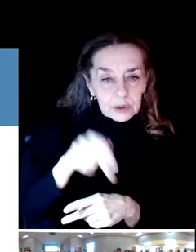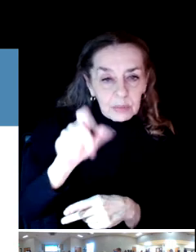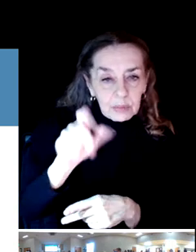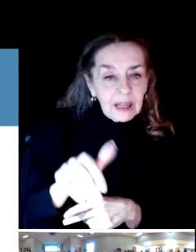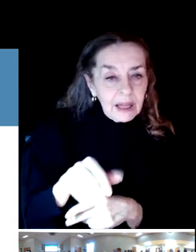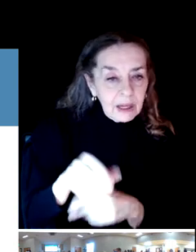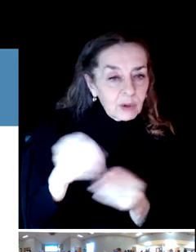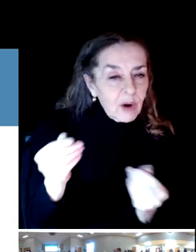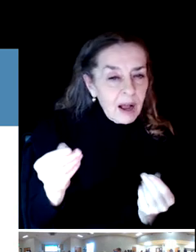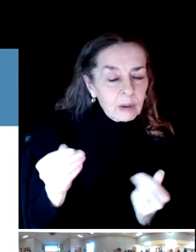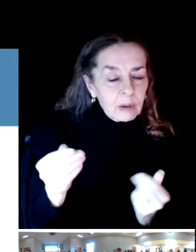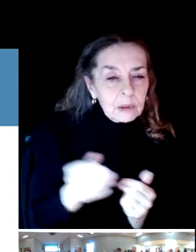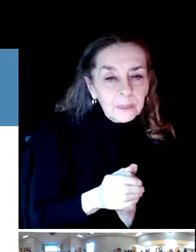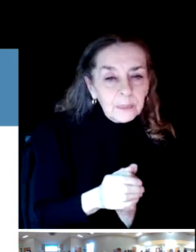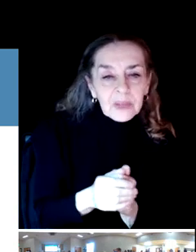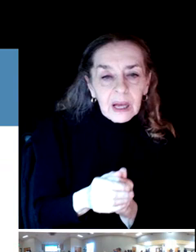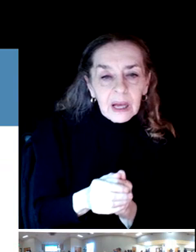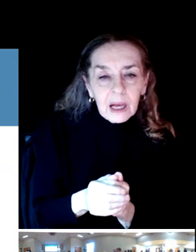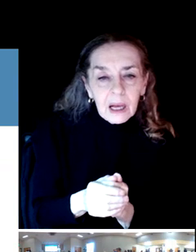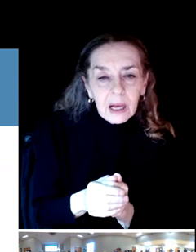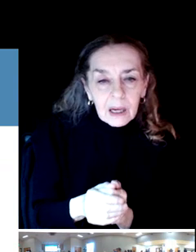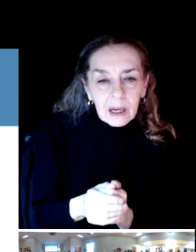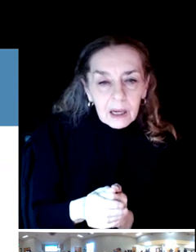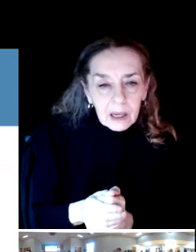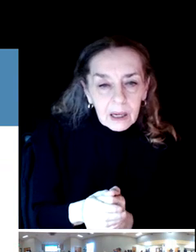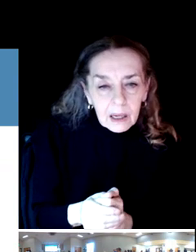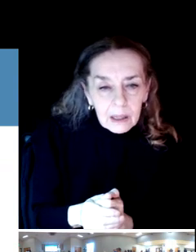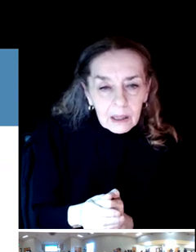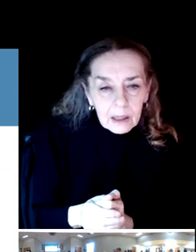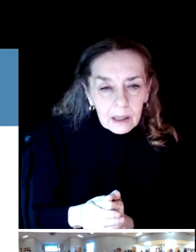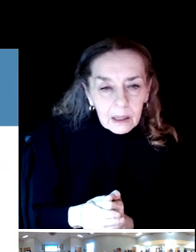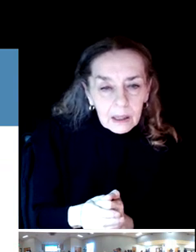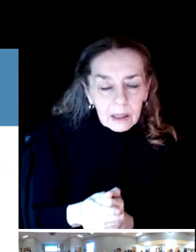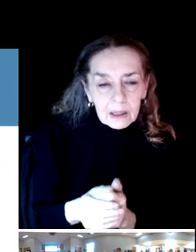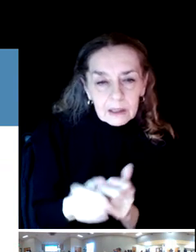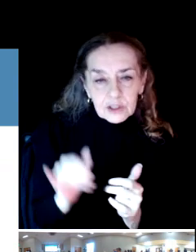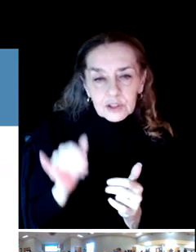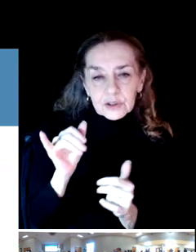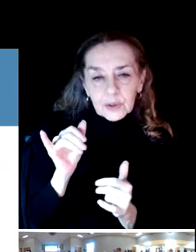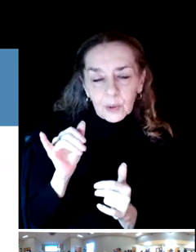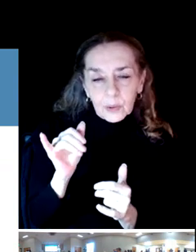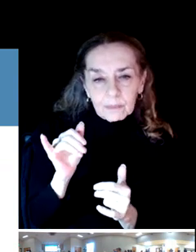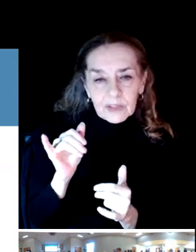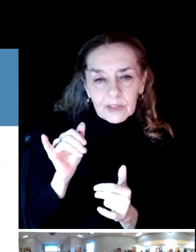But an all inclusive playground has a much higher standard, and that would attract individuals